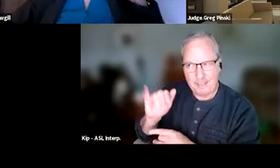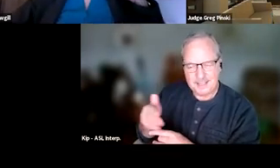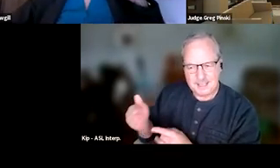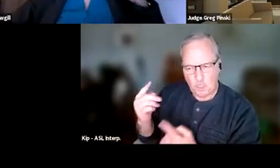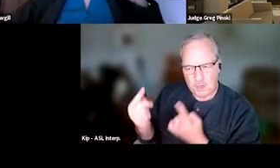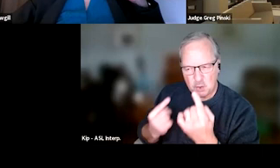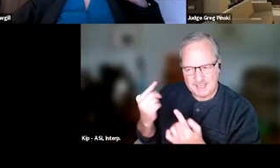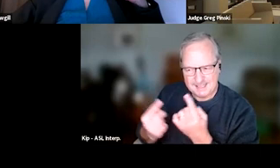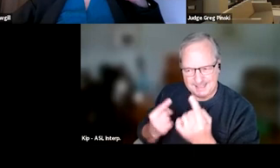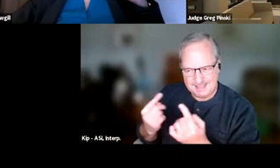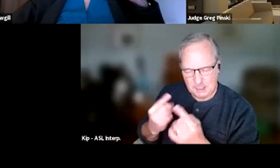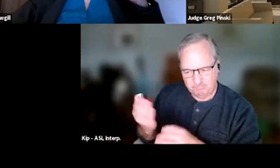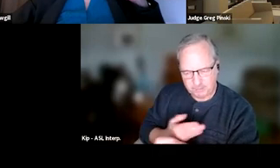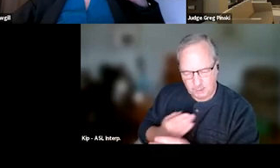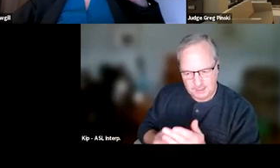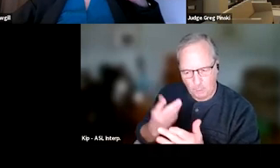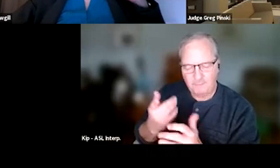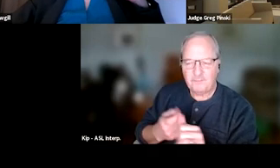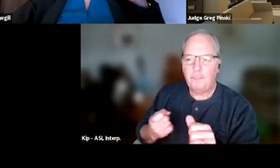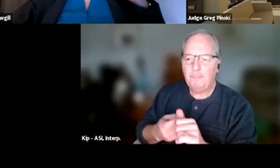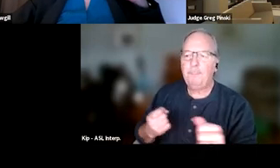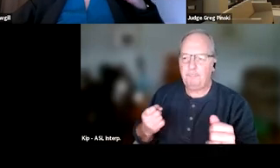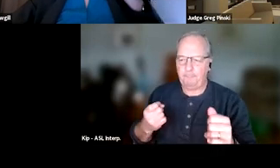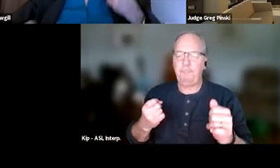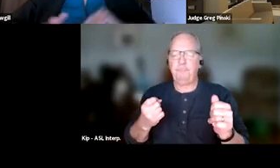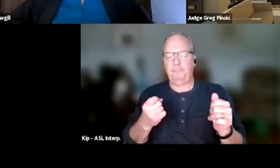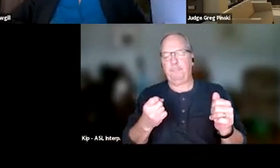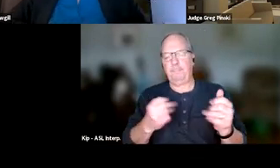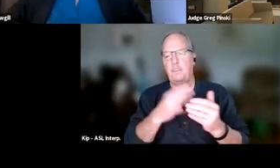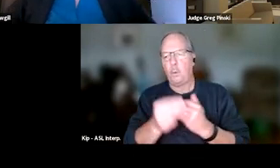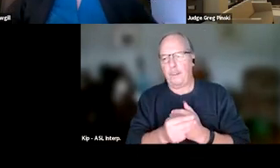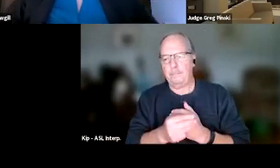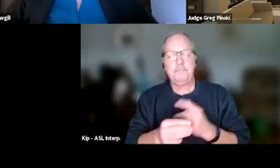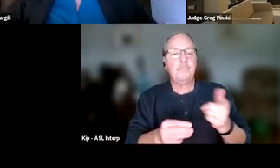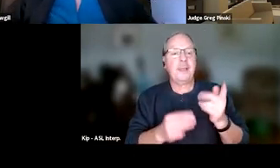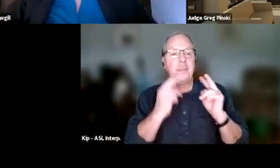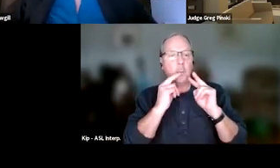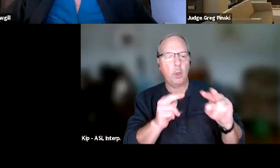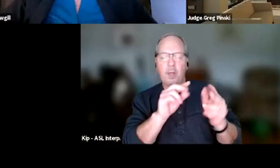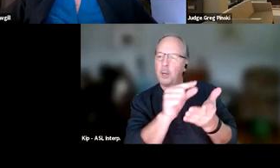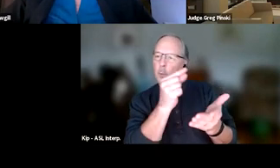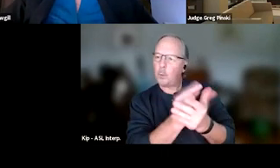terminating someone from the program. And then when you're looking at graduation and termination,